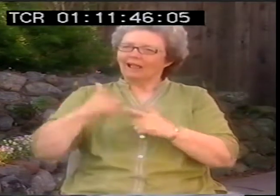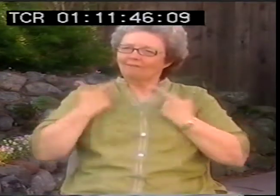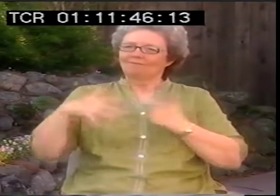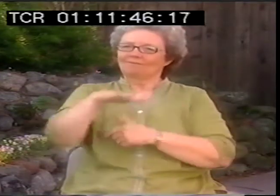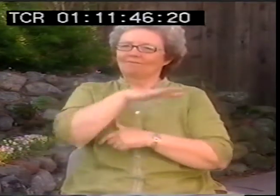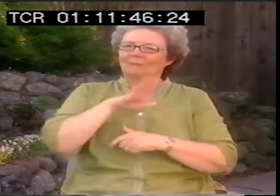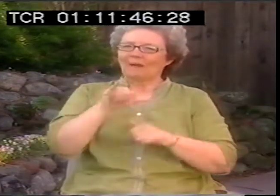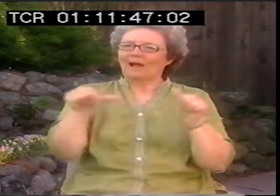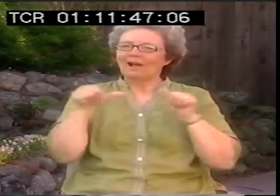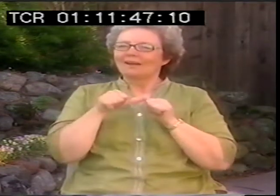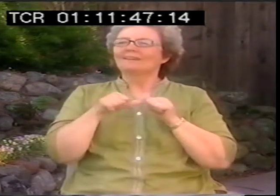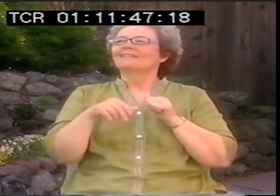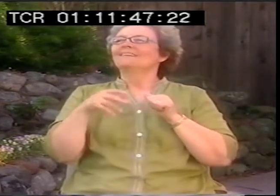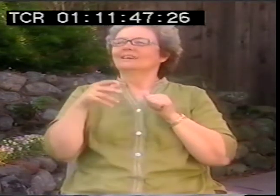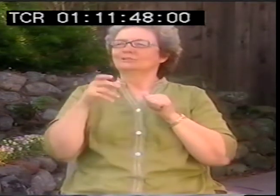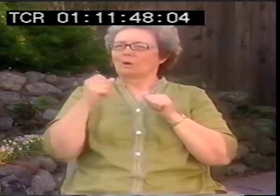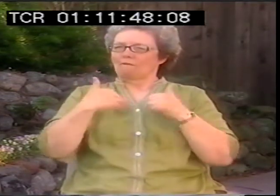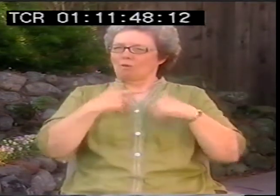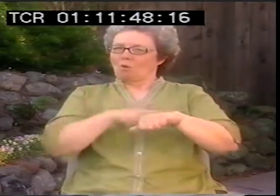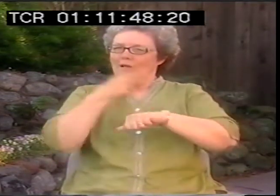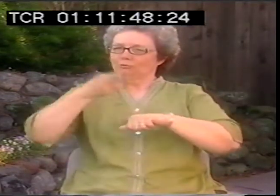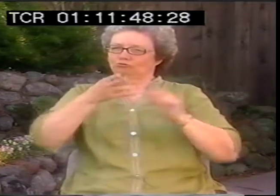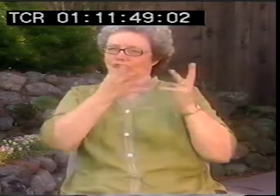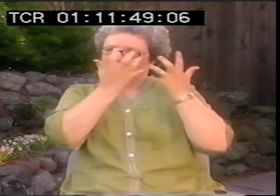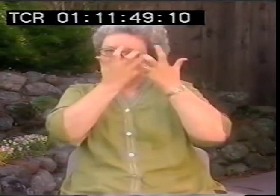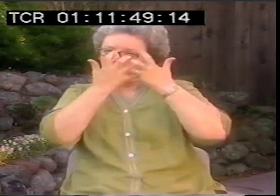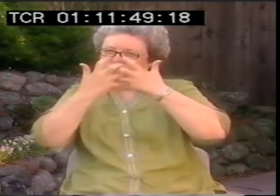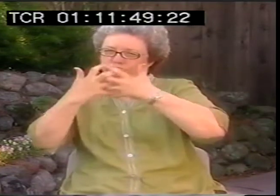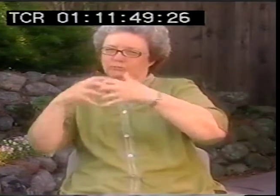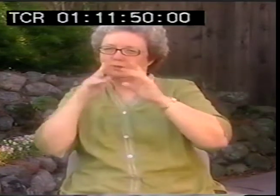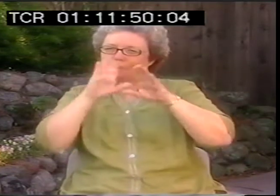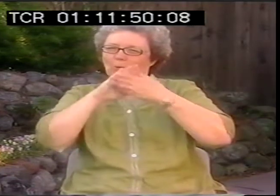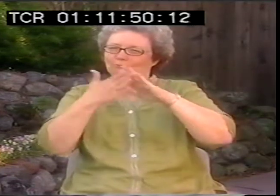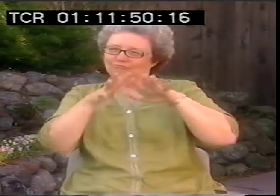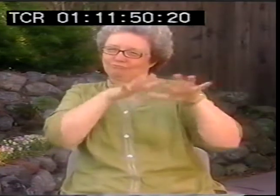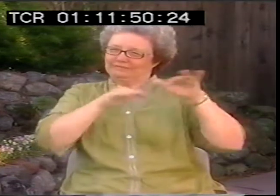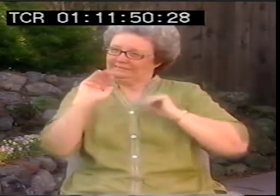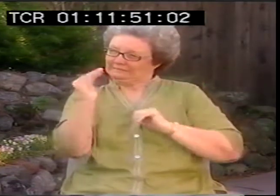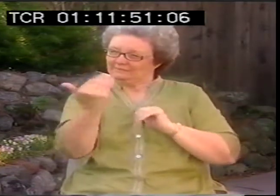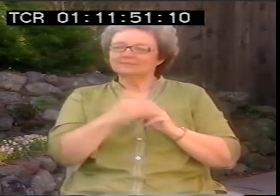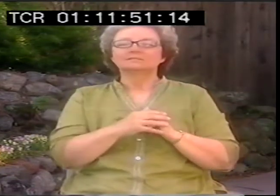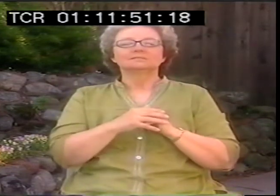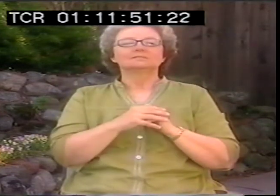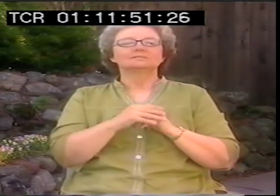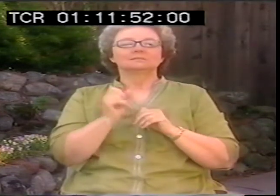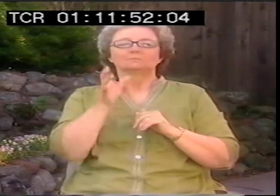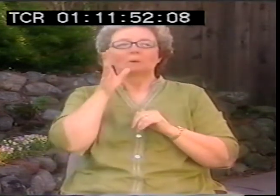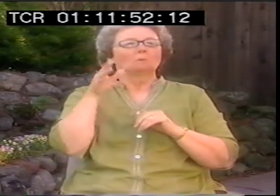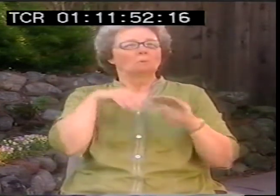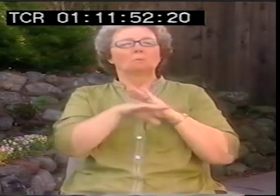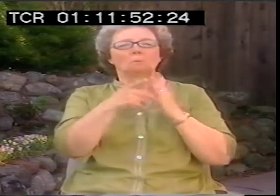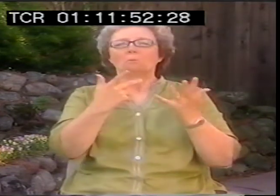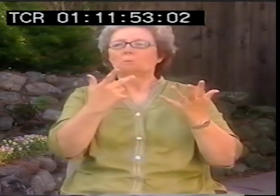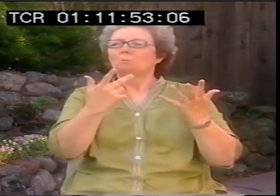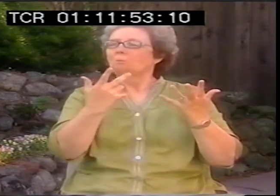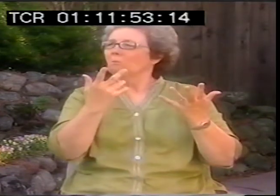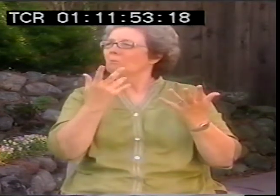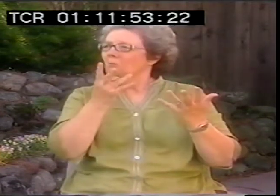came from the Bay Area, so they had a long history of community organizing and strong leaders. So my mother went into that school for the deaf,